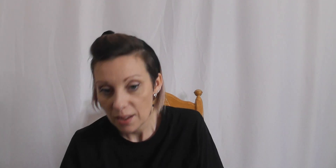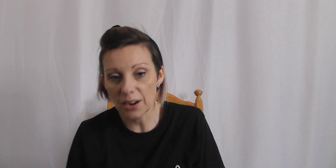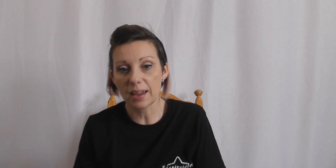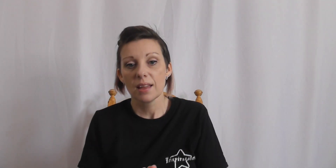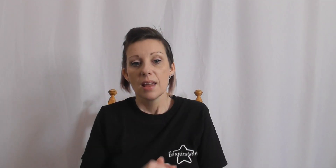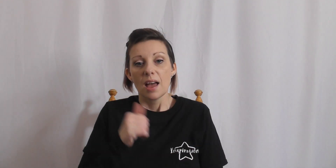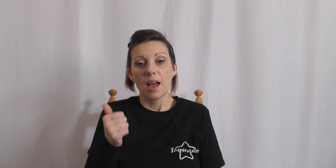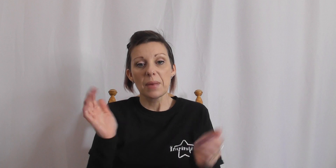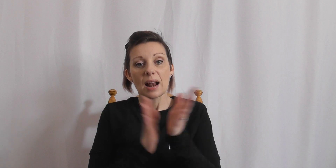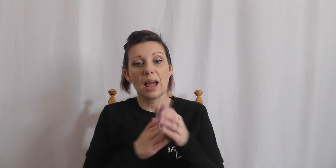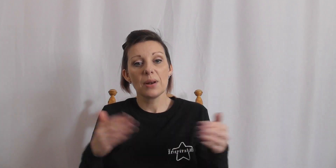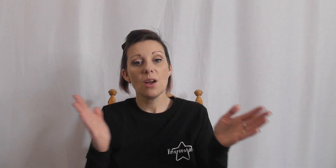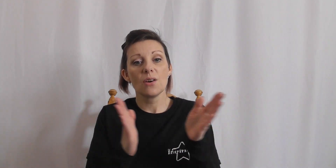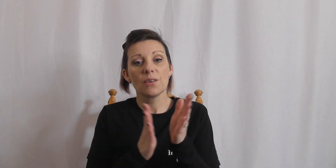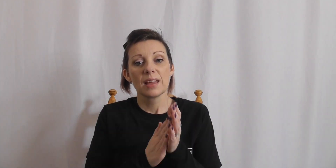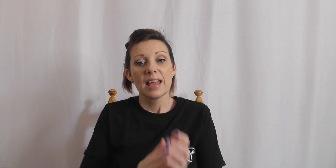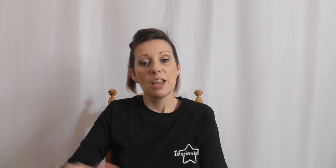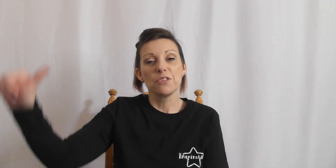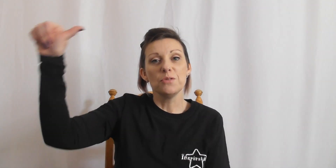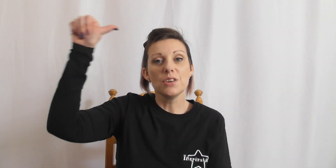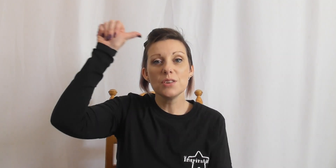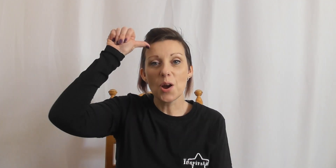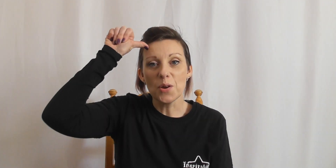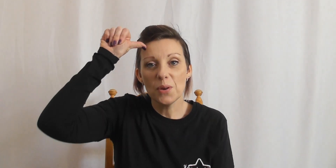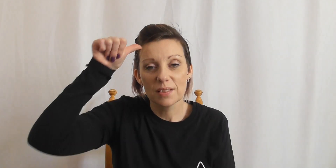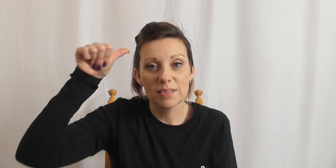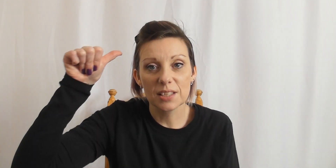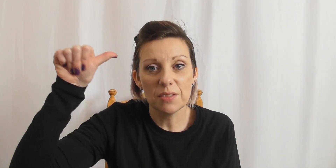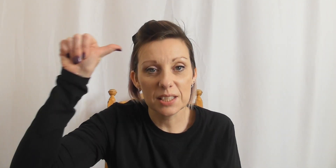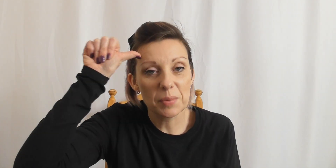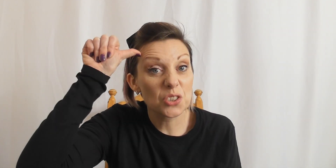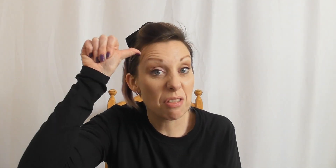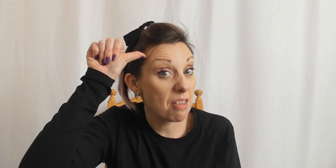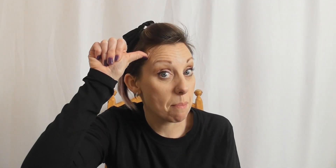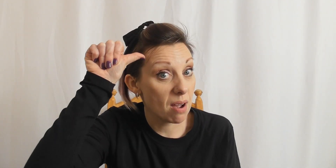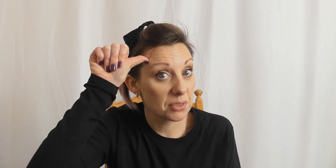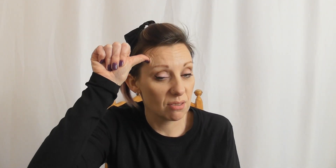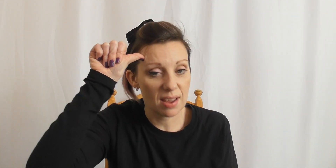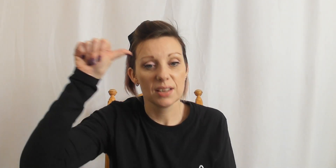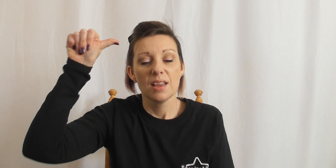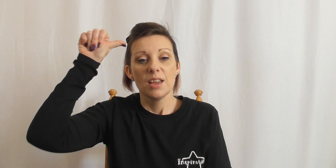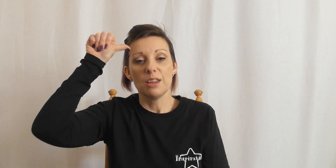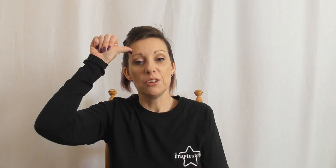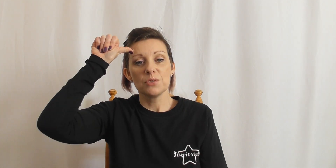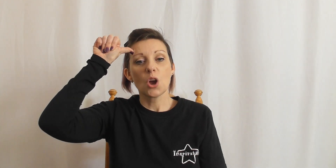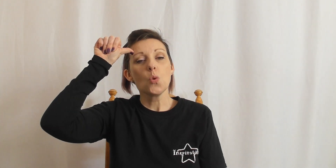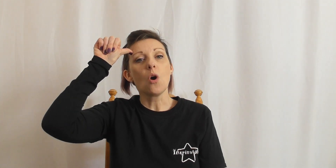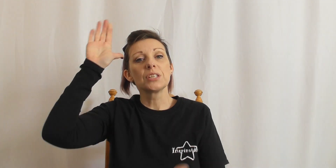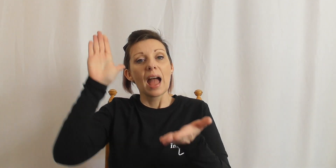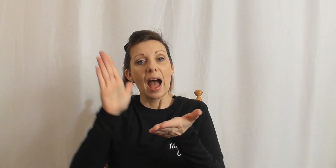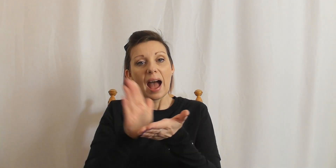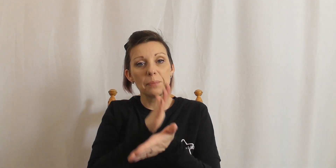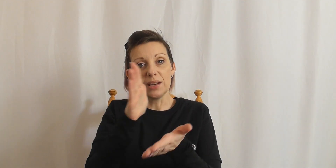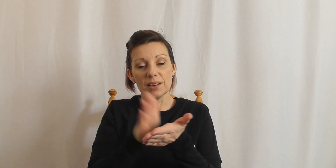Okay, clap along if you know. So this time it's your thumb up to your head. If you know what happiness